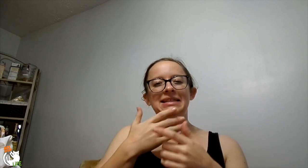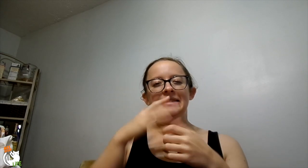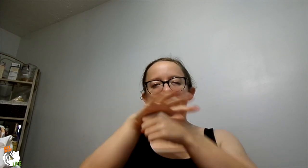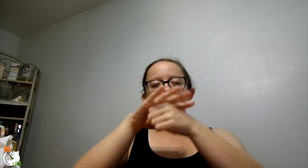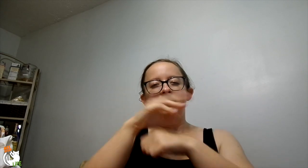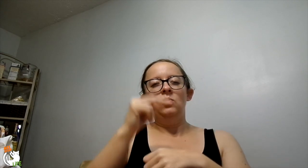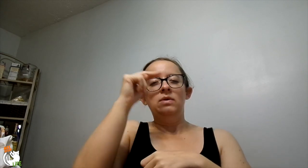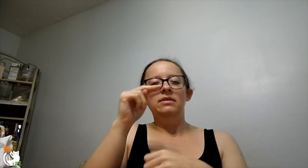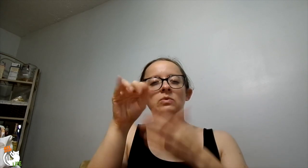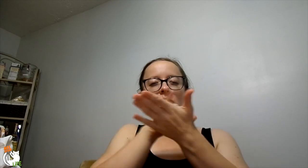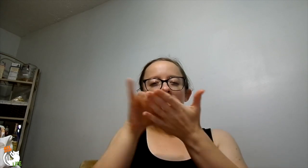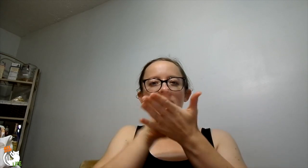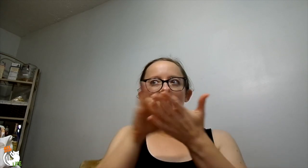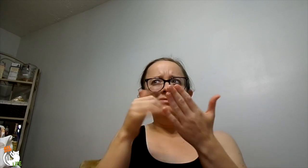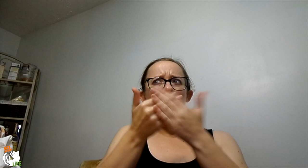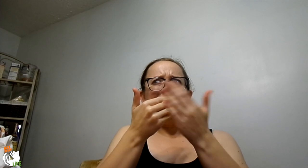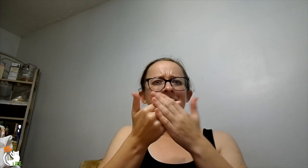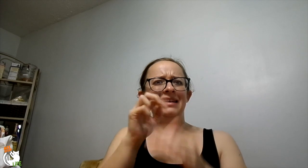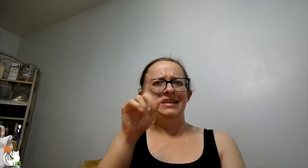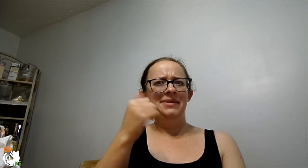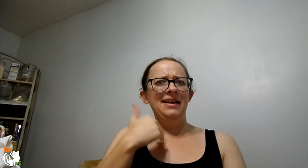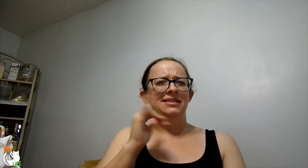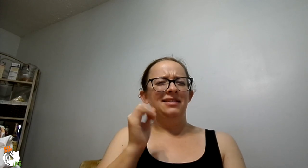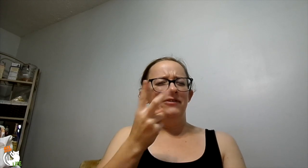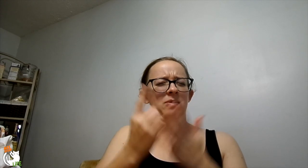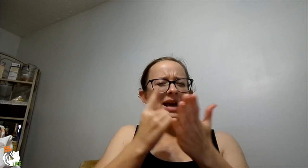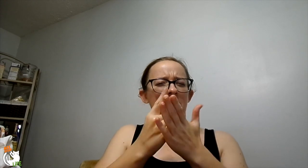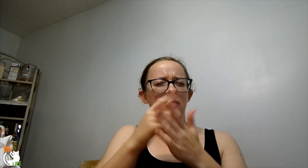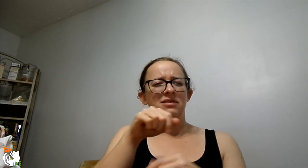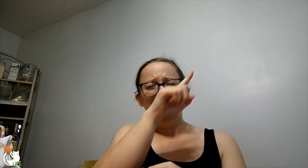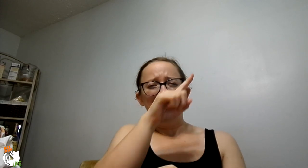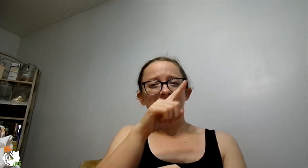Cause my area, the northern New York area, I think the closest one we have is a few hours away